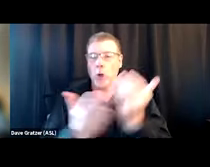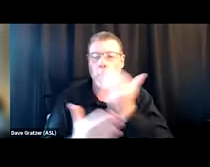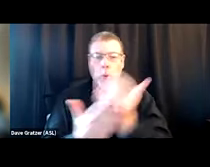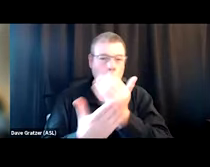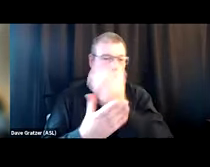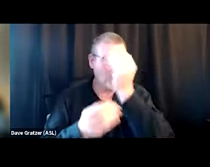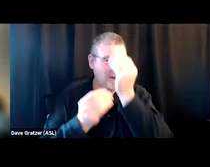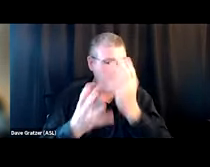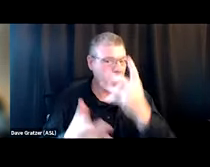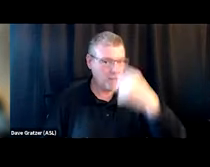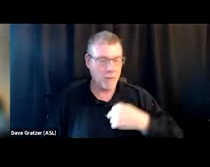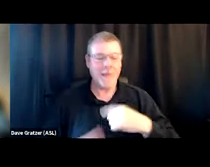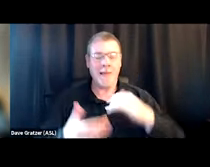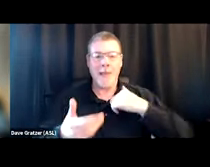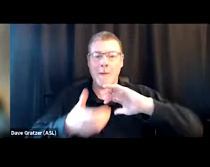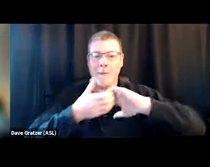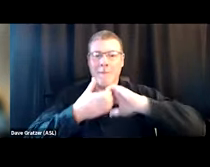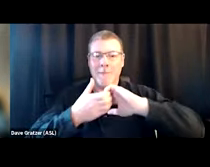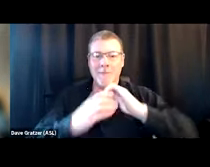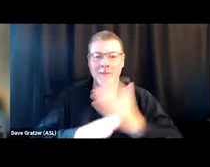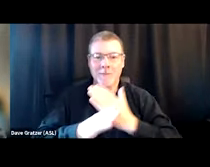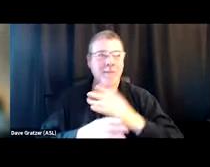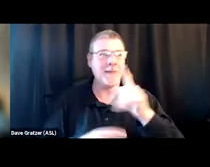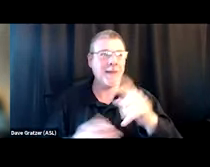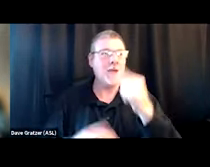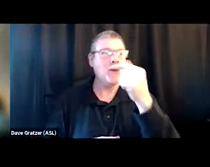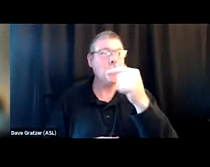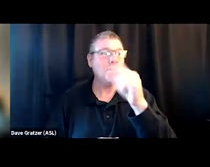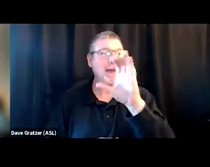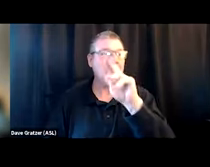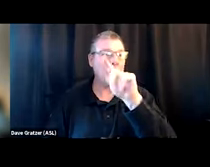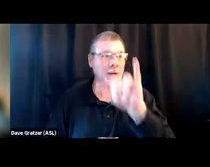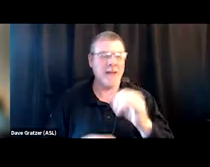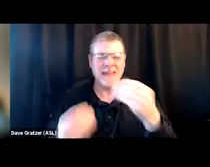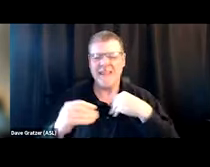This is a partner program I get to work with, Greene County, that gave us explicit permission to use this,